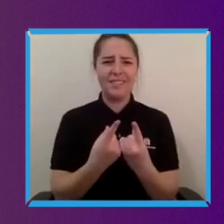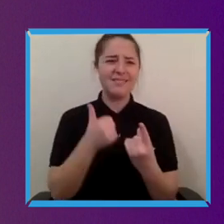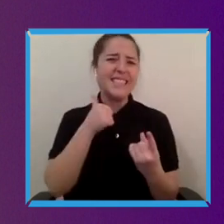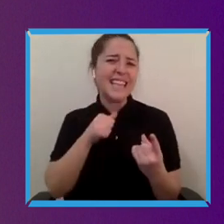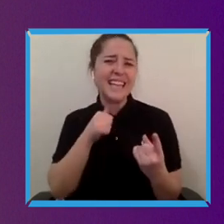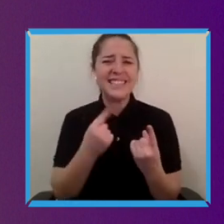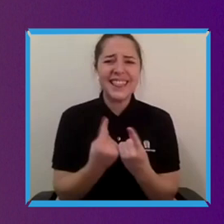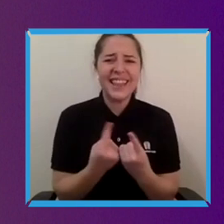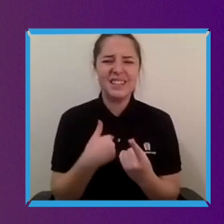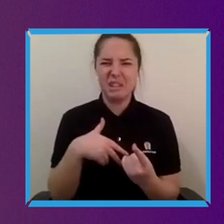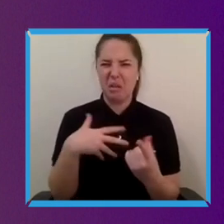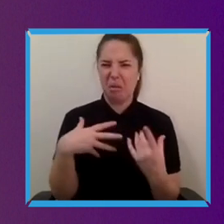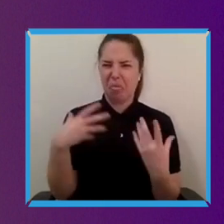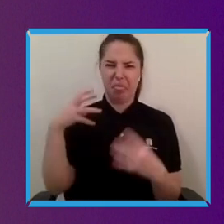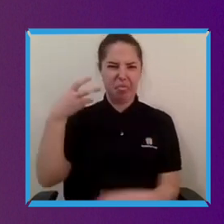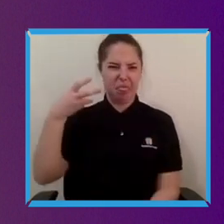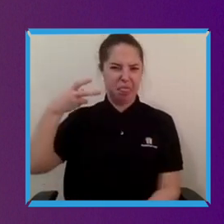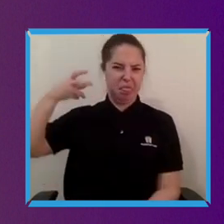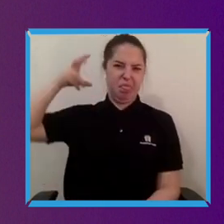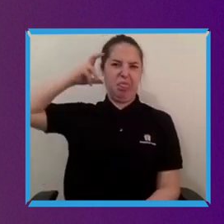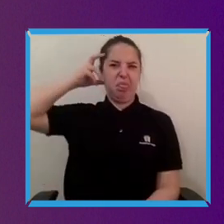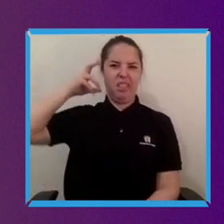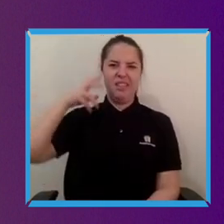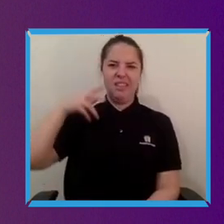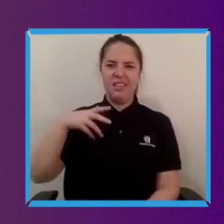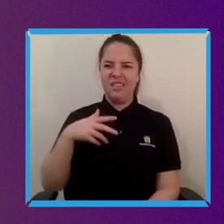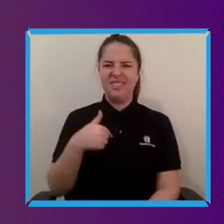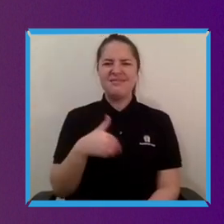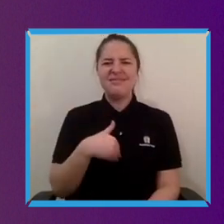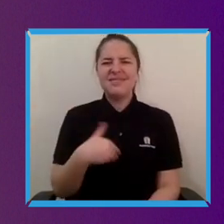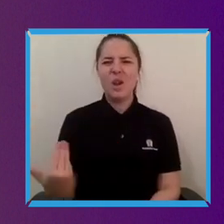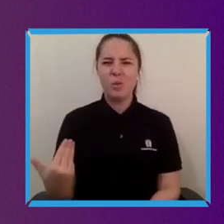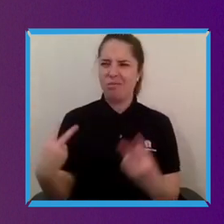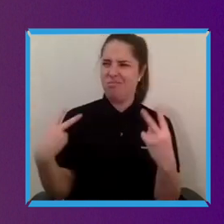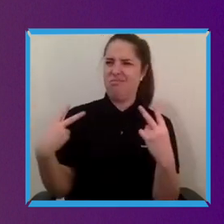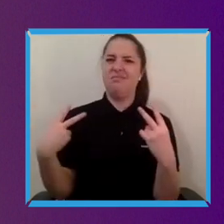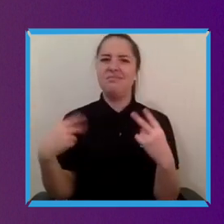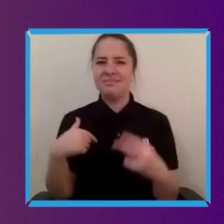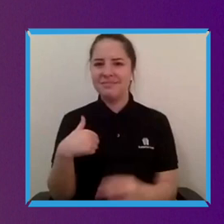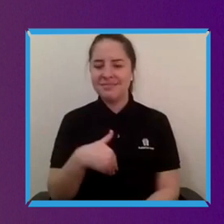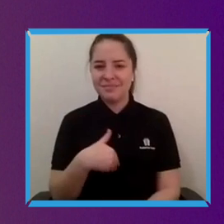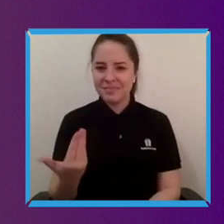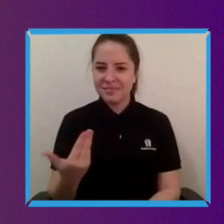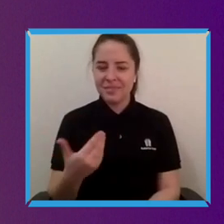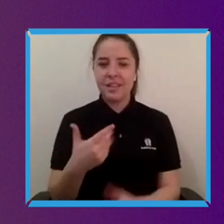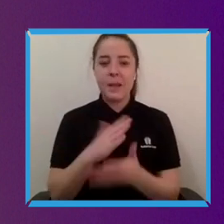things that other people don't use in the community. So that that understanding the user and how they're going to use it